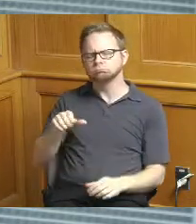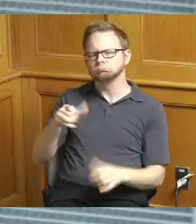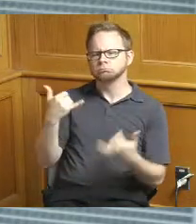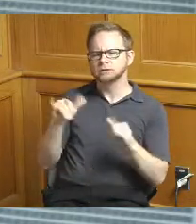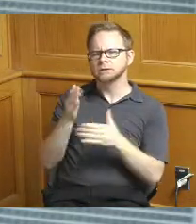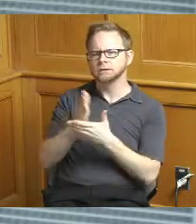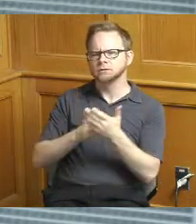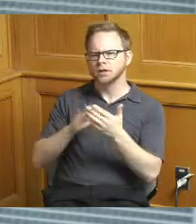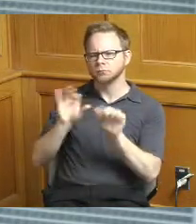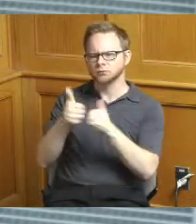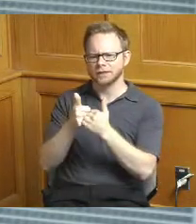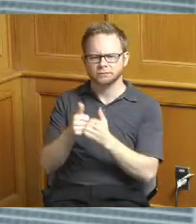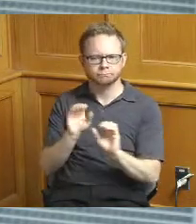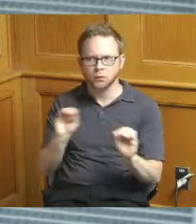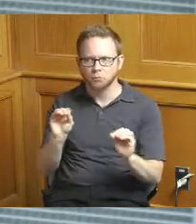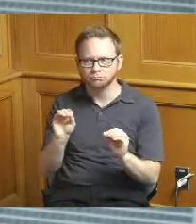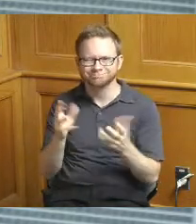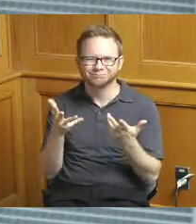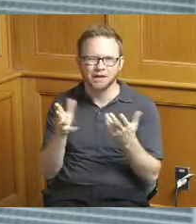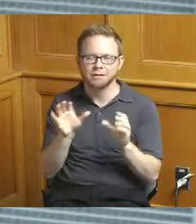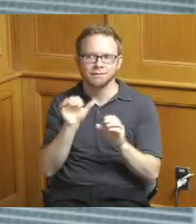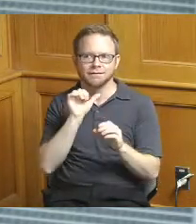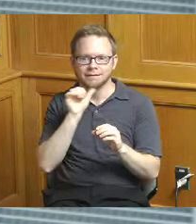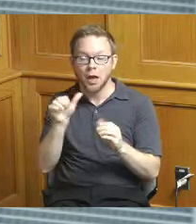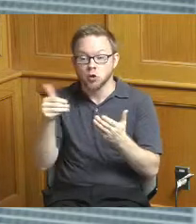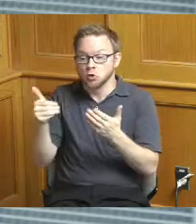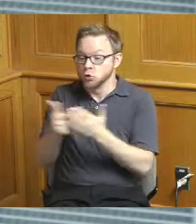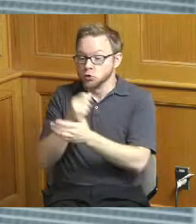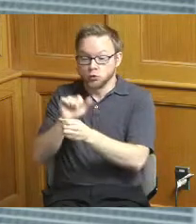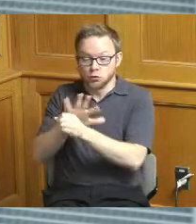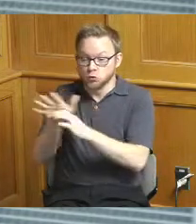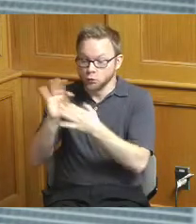new challenges with Covid I think that was just you know those are just some ongoing delays in